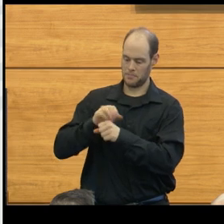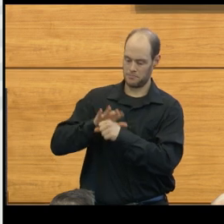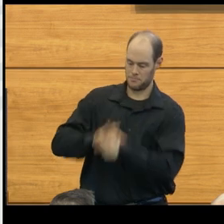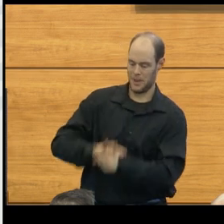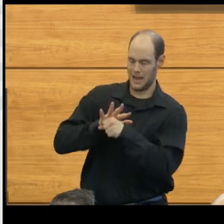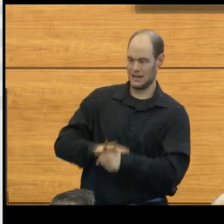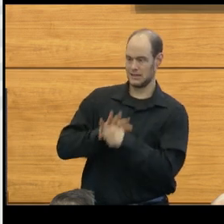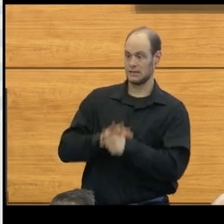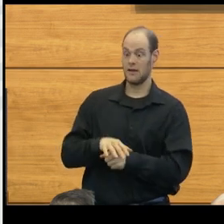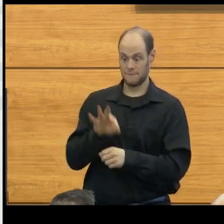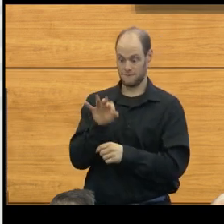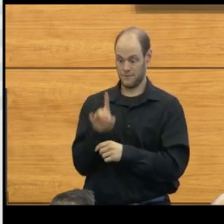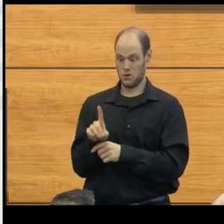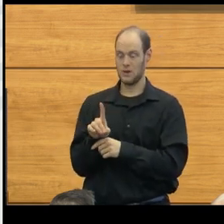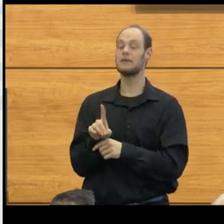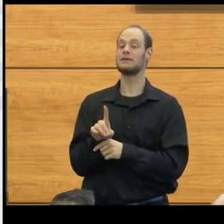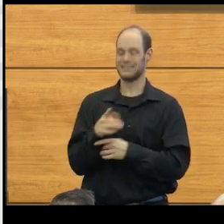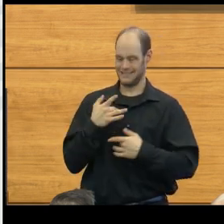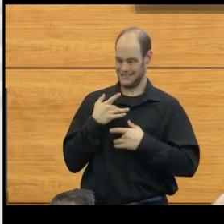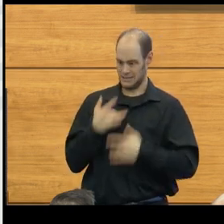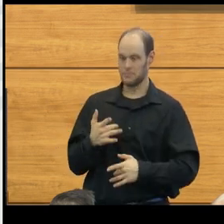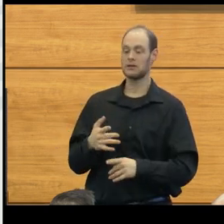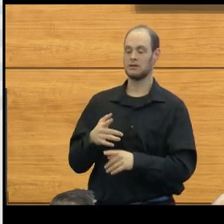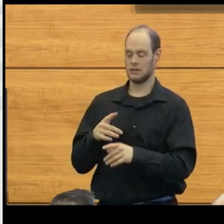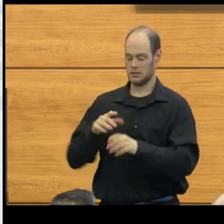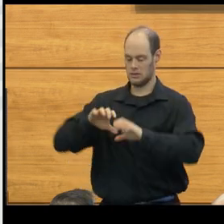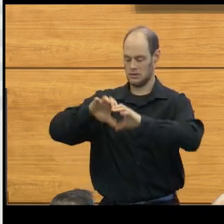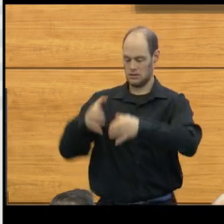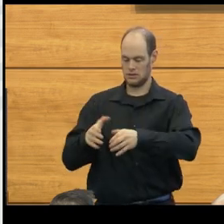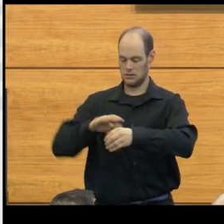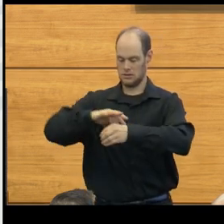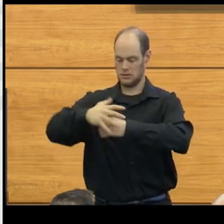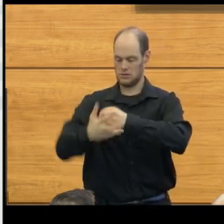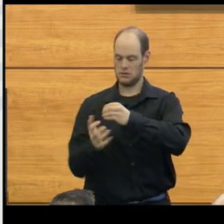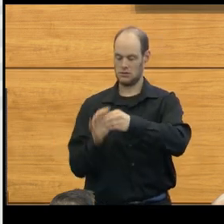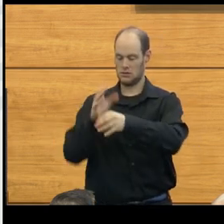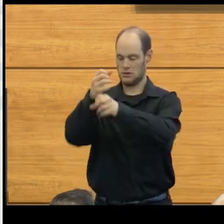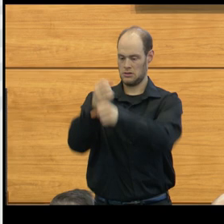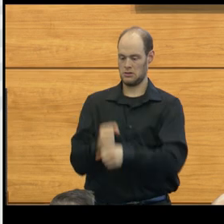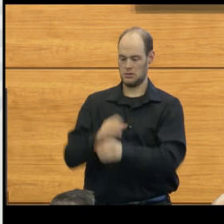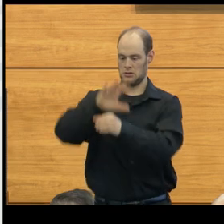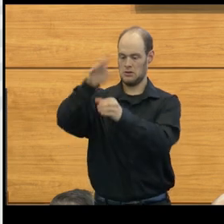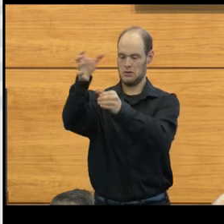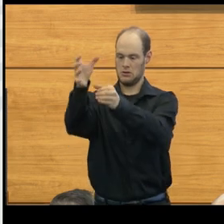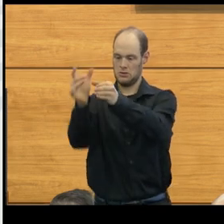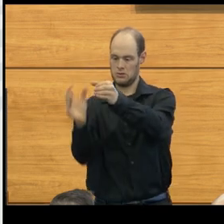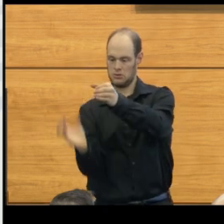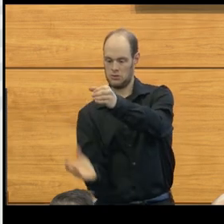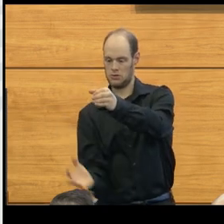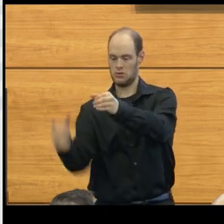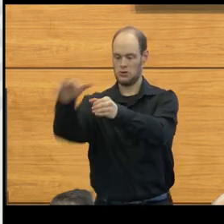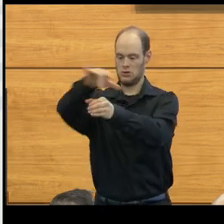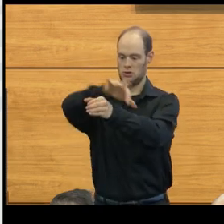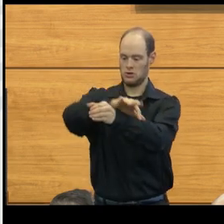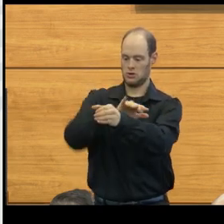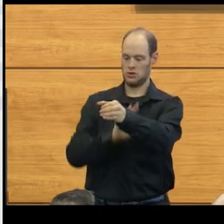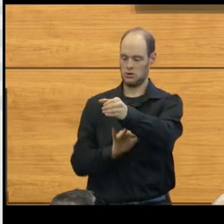taking fluid that normally surrounds the spinal cord and actually force it through the Virchow-Robin spaces